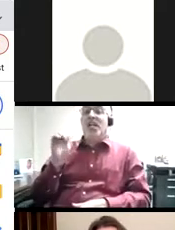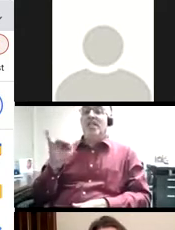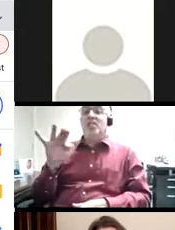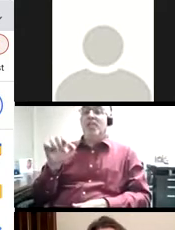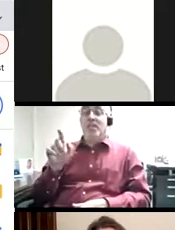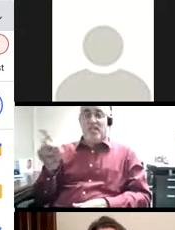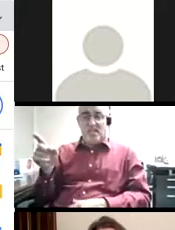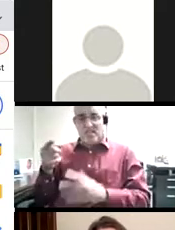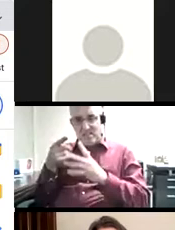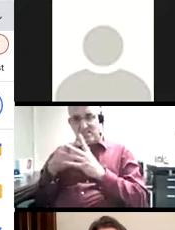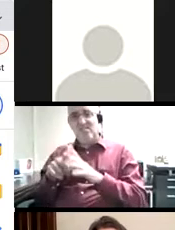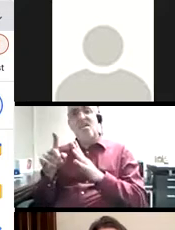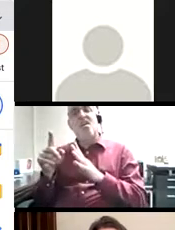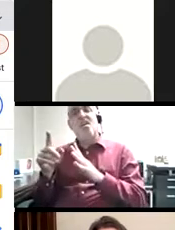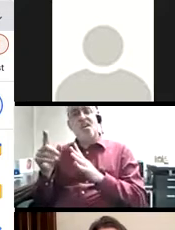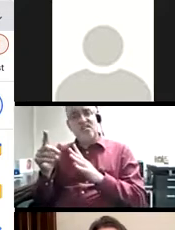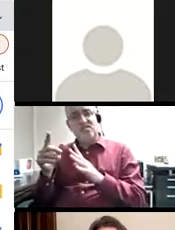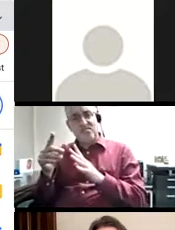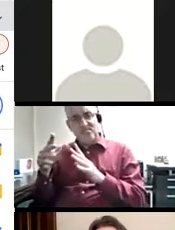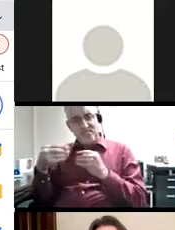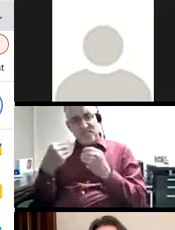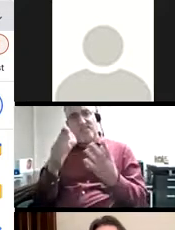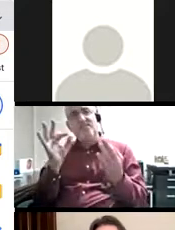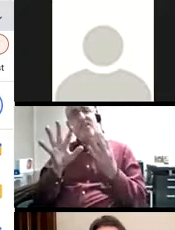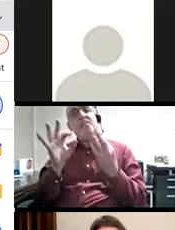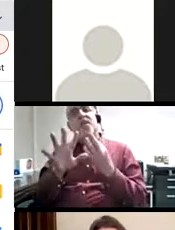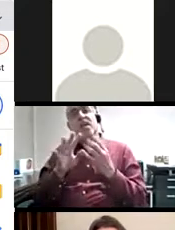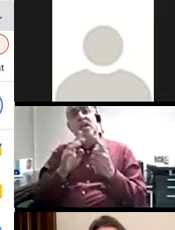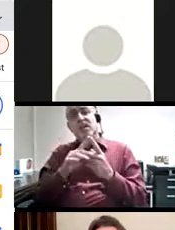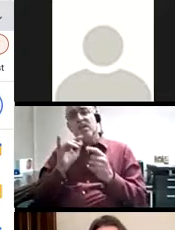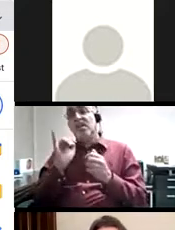actually here today, began offering reflections about his performance choices into the chat.